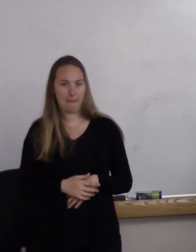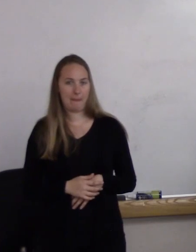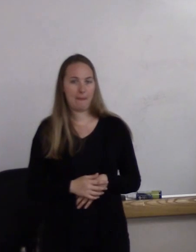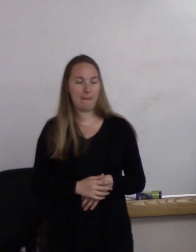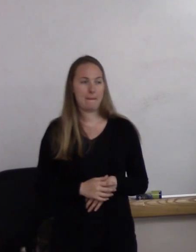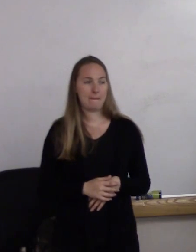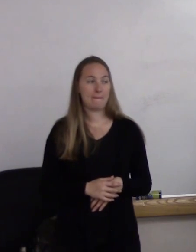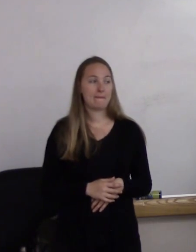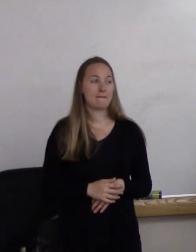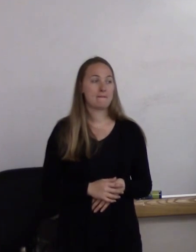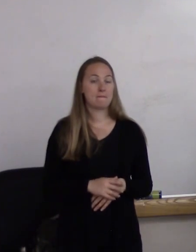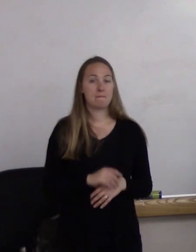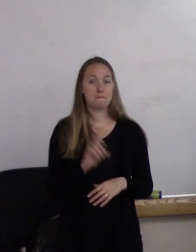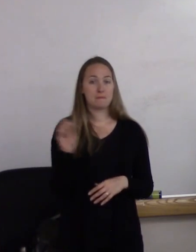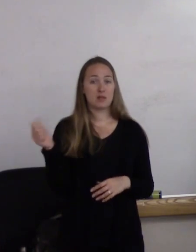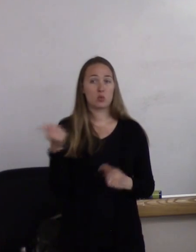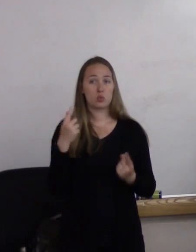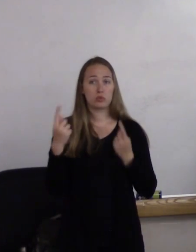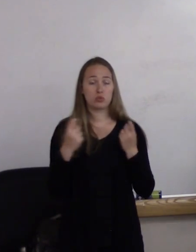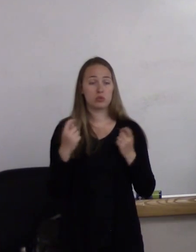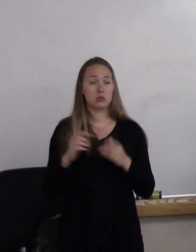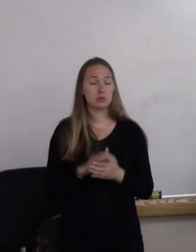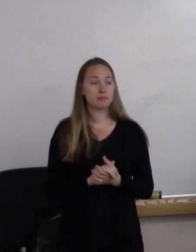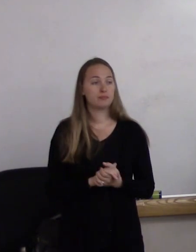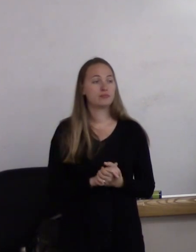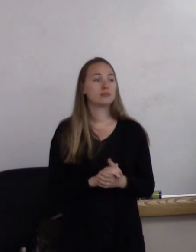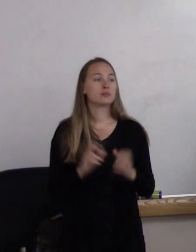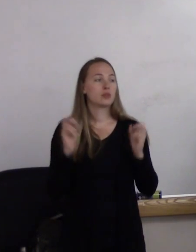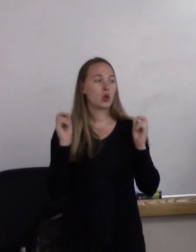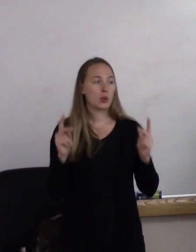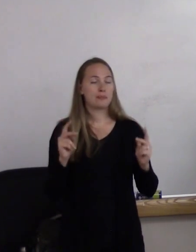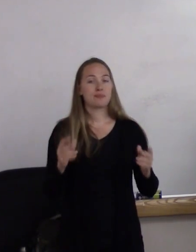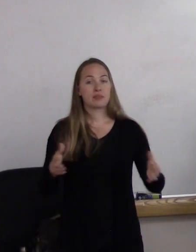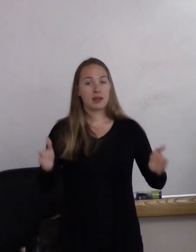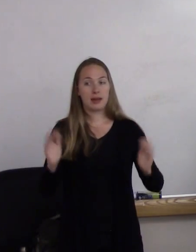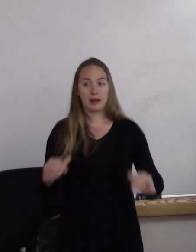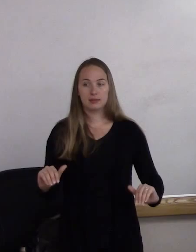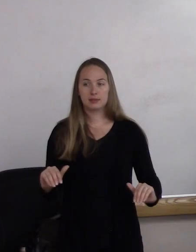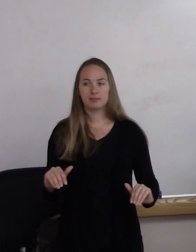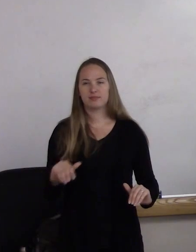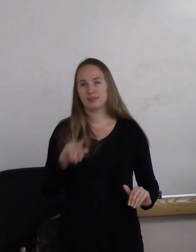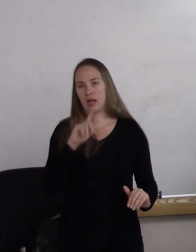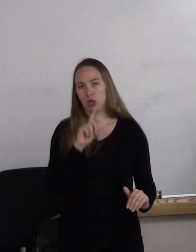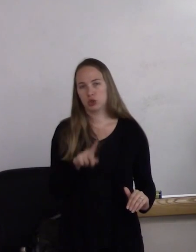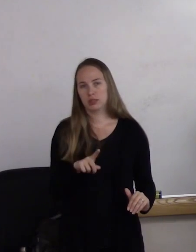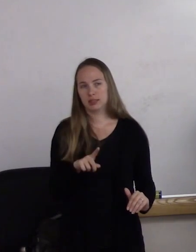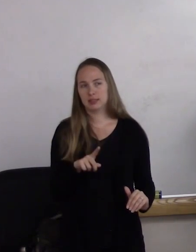Any other questions? All right. The next one is actually quite simple